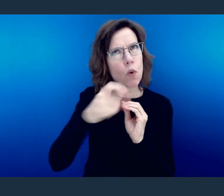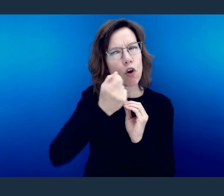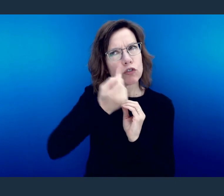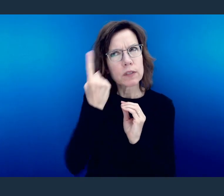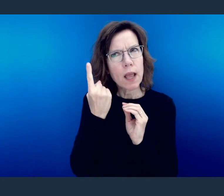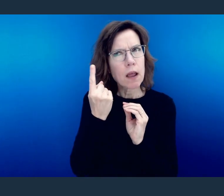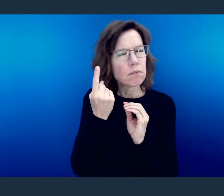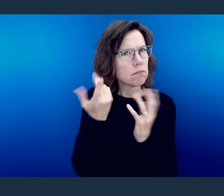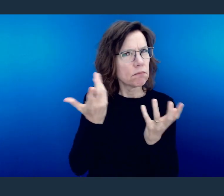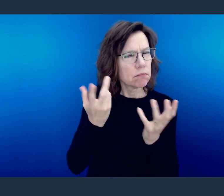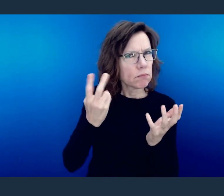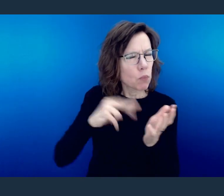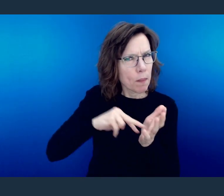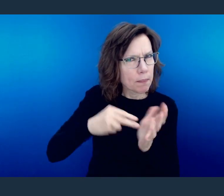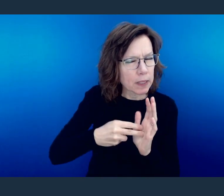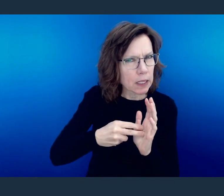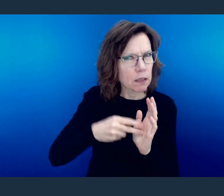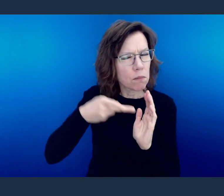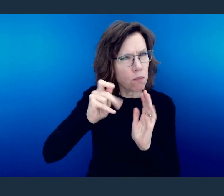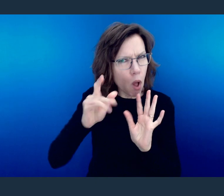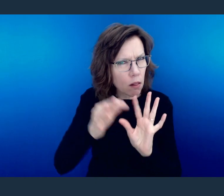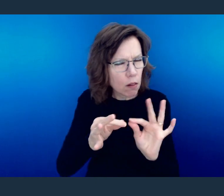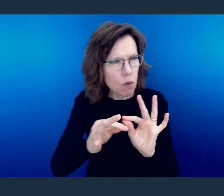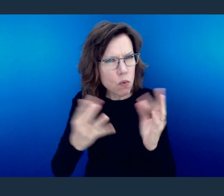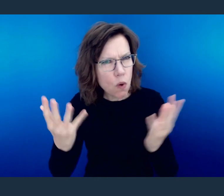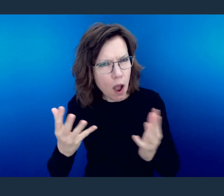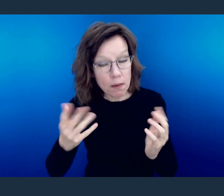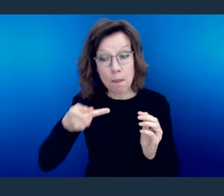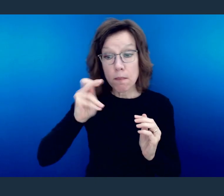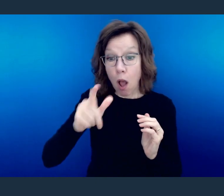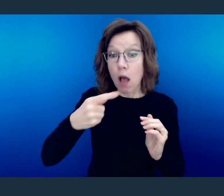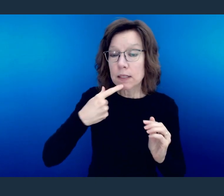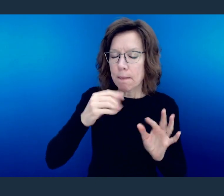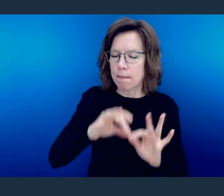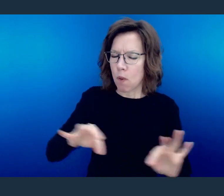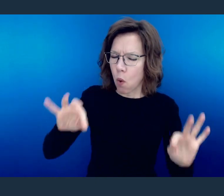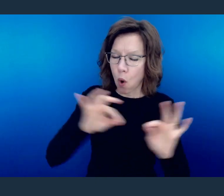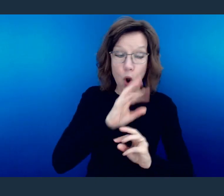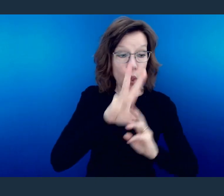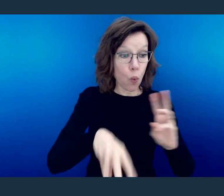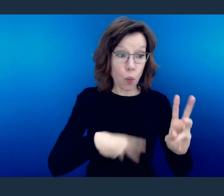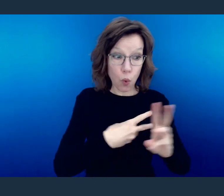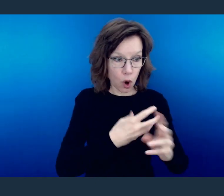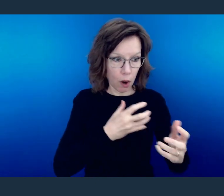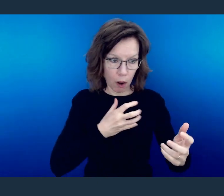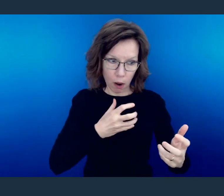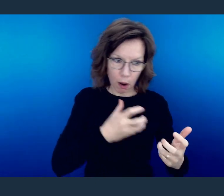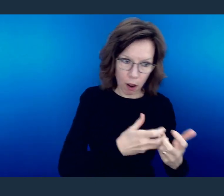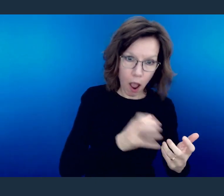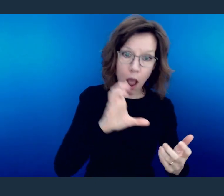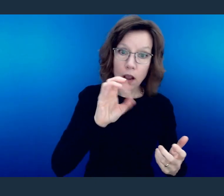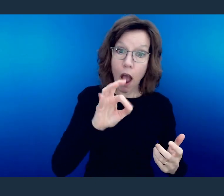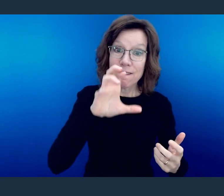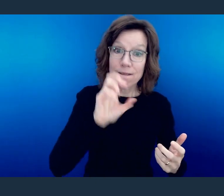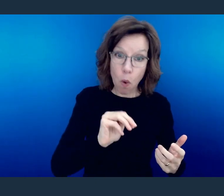that we know what to do with it. You see, when Paul says that we are not to be conformed, what he's saying is, don't become